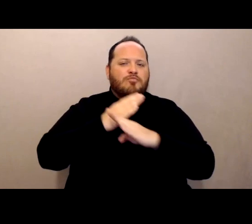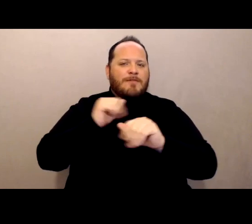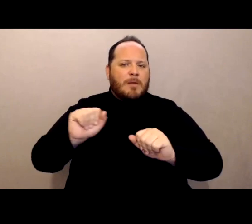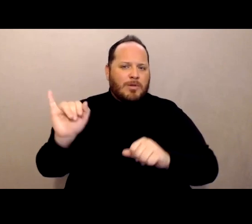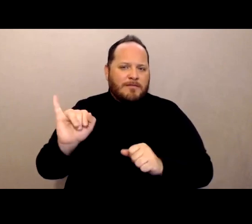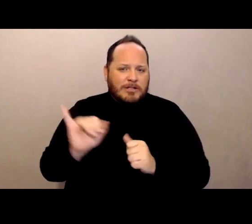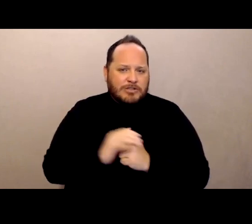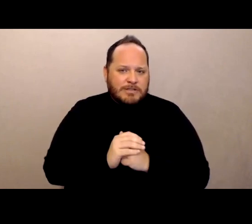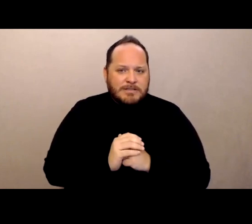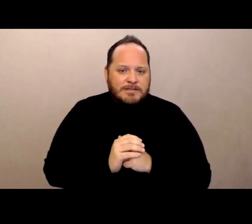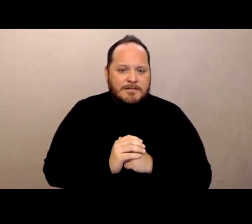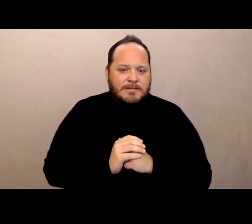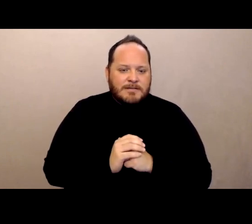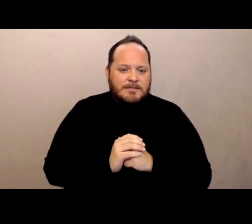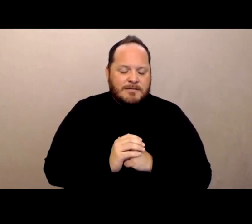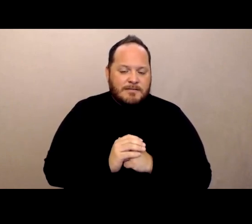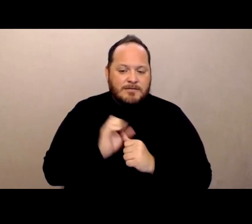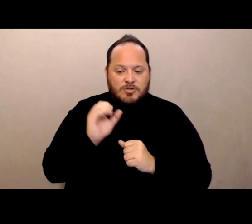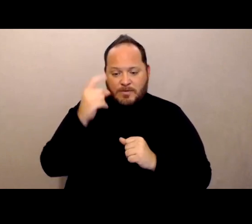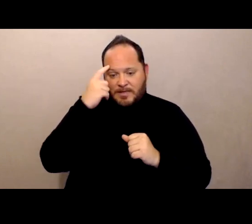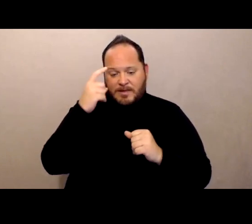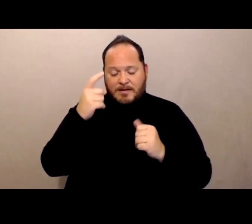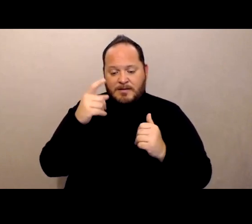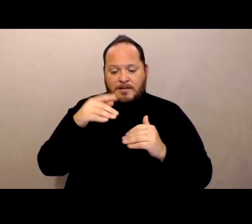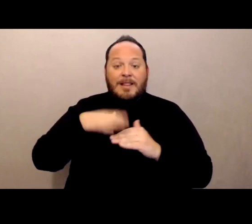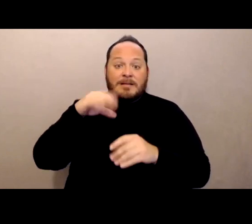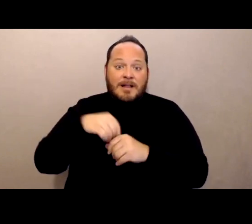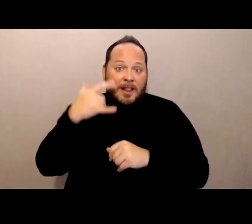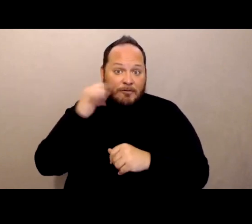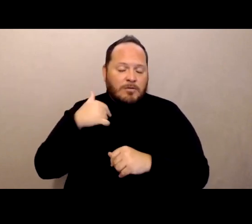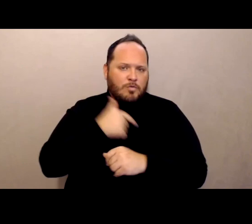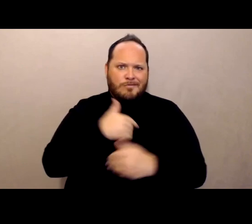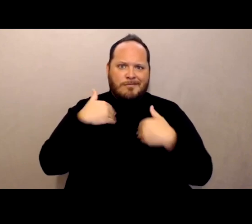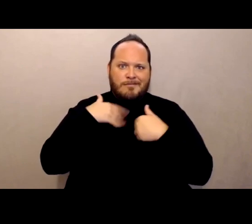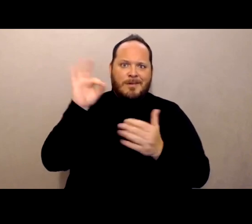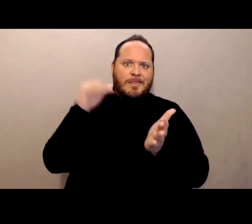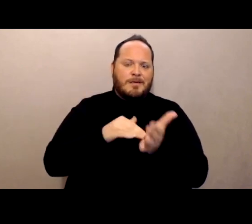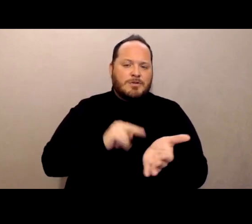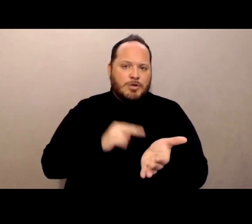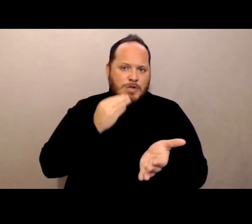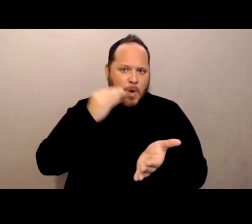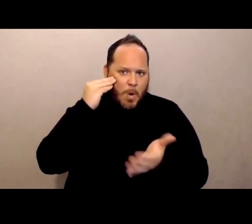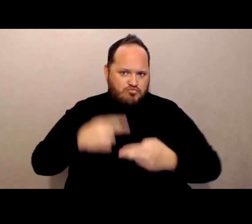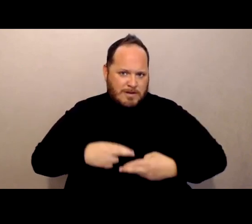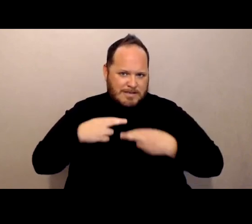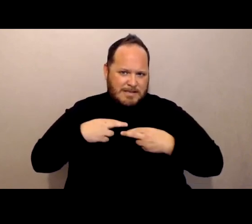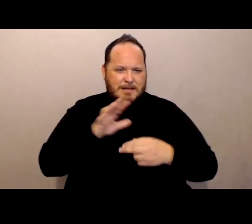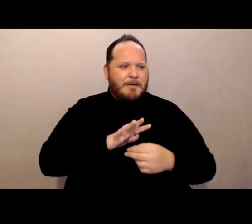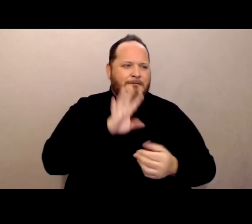So I think during the, at least in California we've had 9,000 nursing home residents and about 4,000 assisted living residents die,